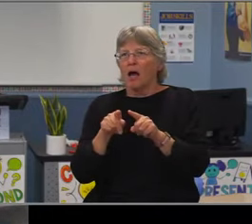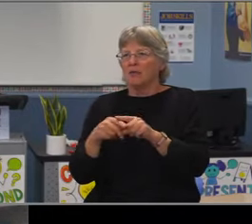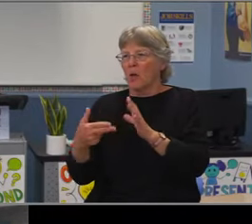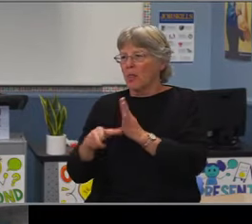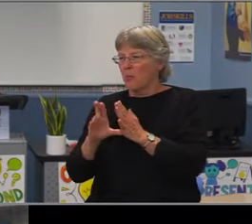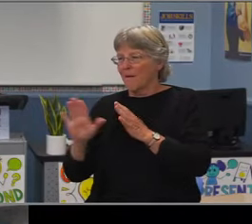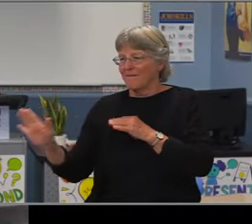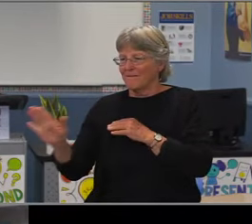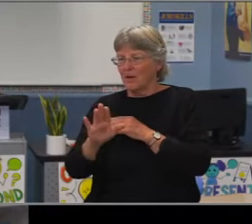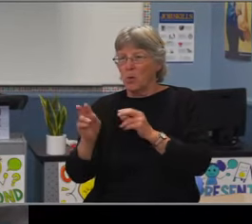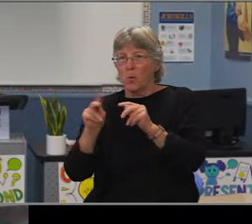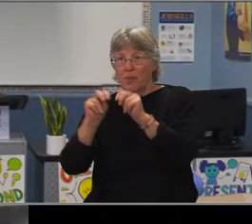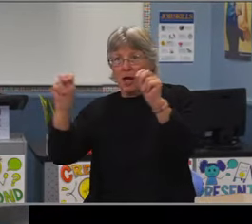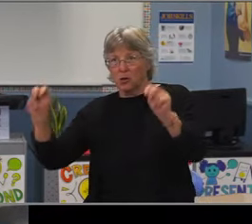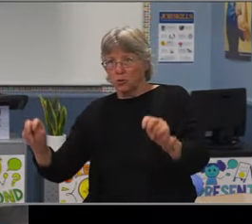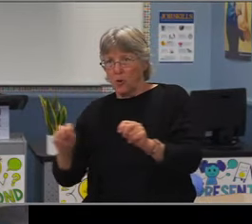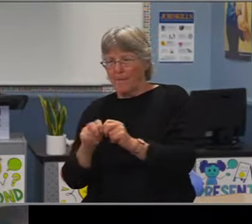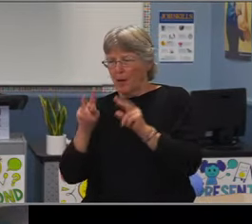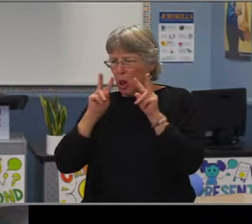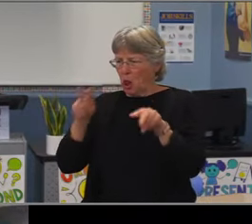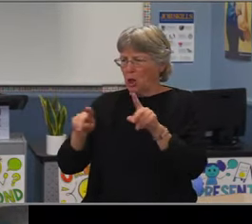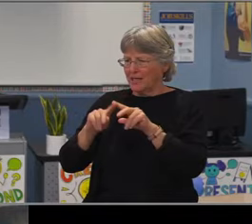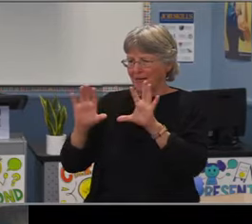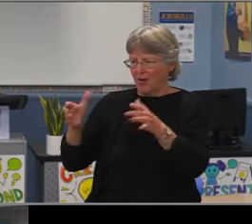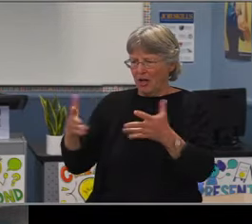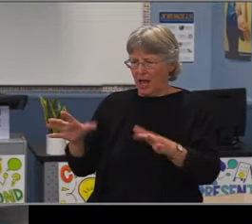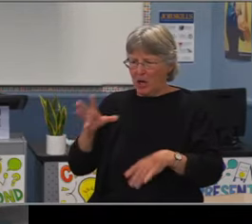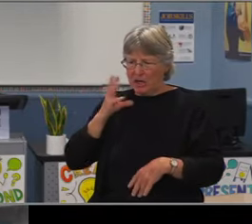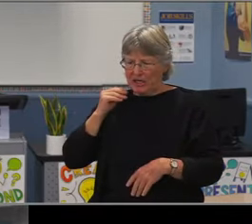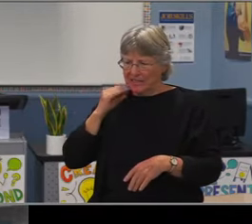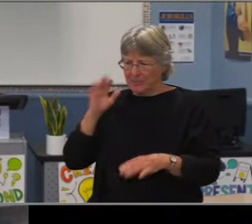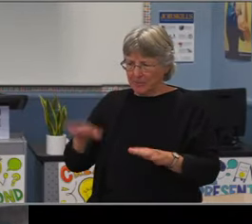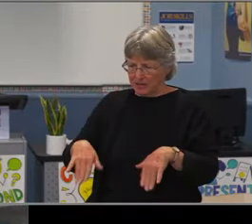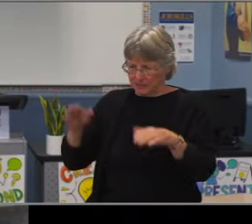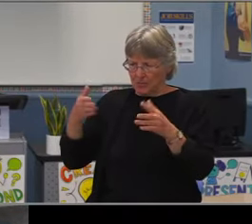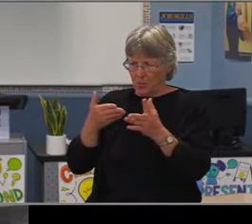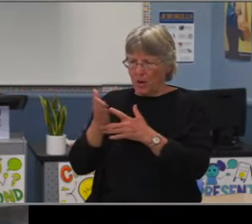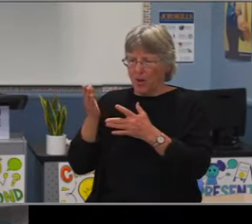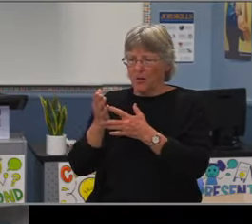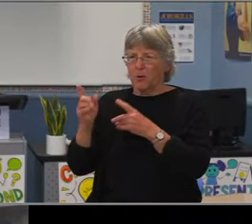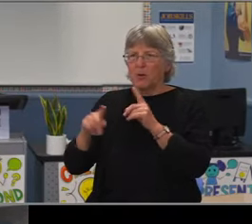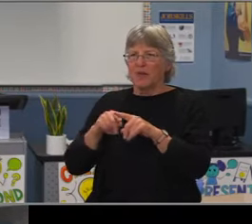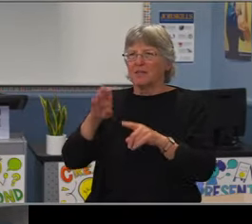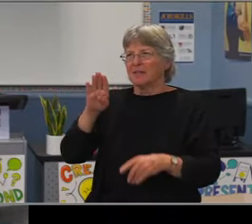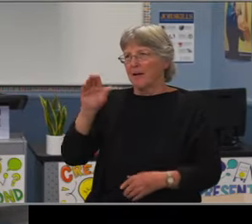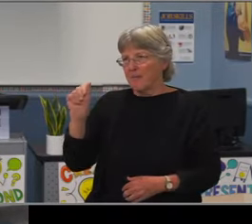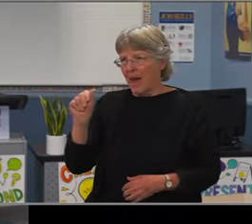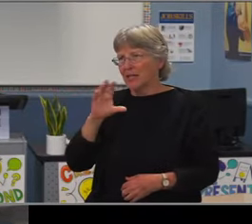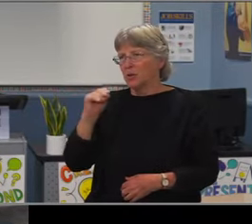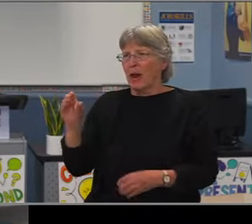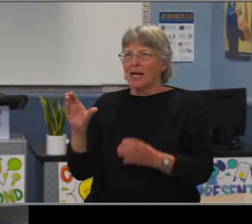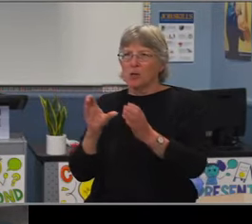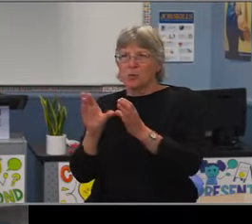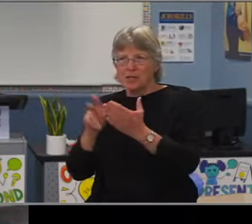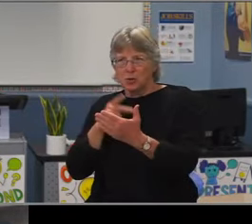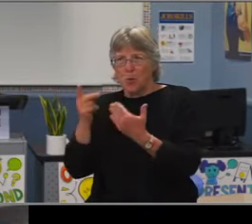Dr. Brown, do you have any updates for us tonight? No, I don't this evening. Thank you so much.